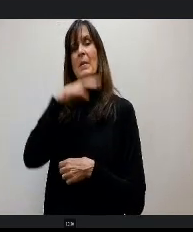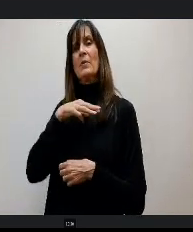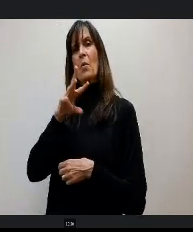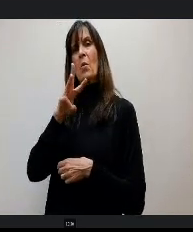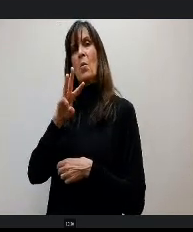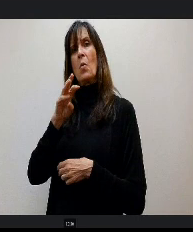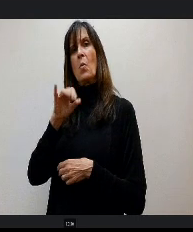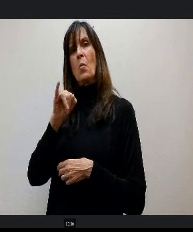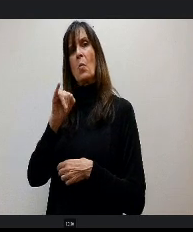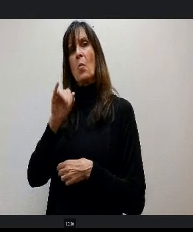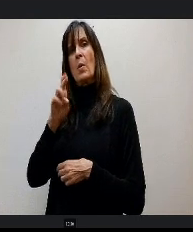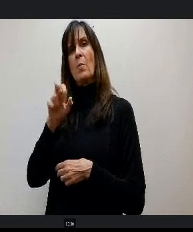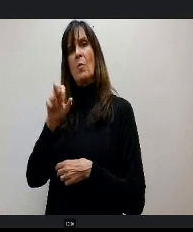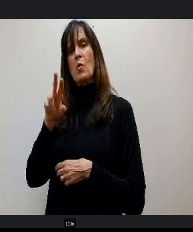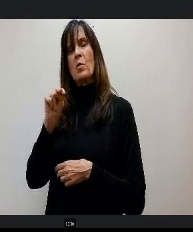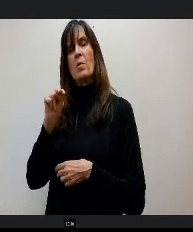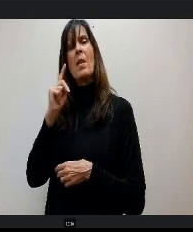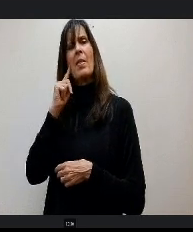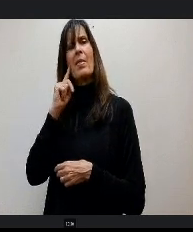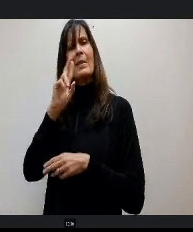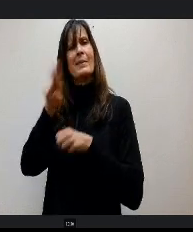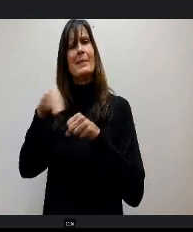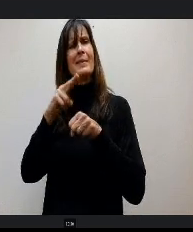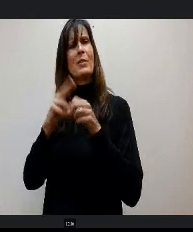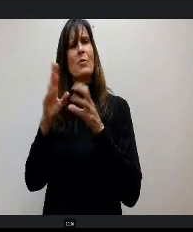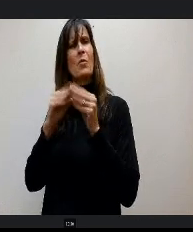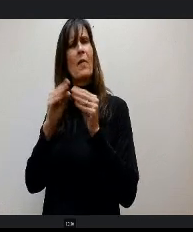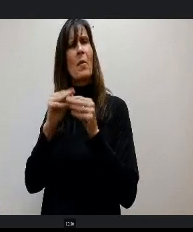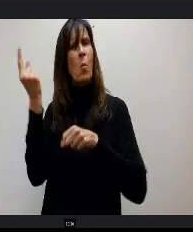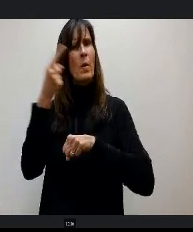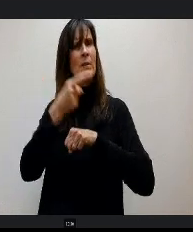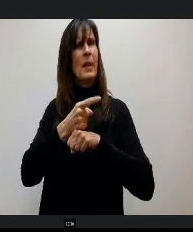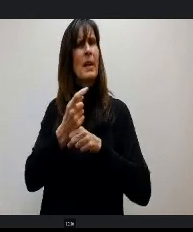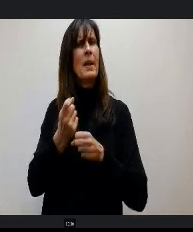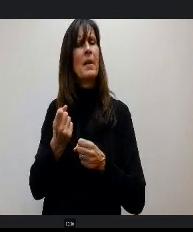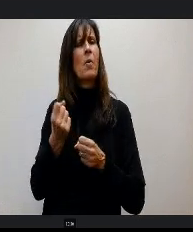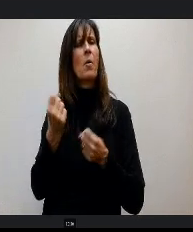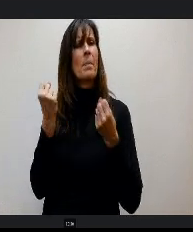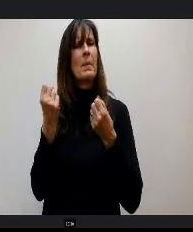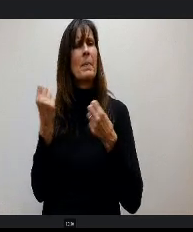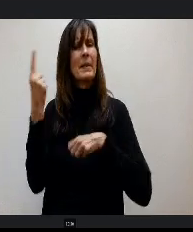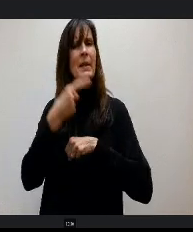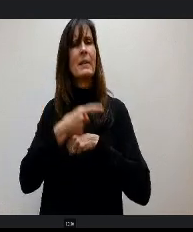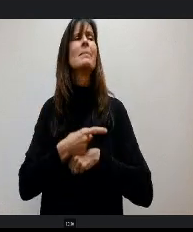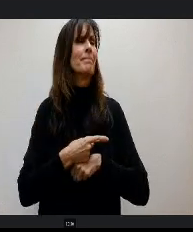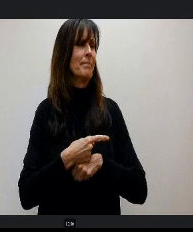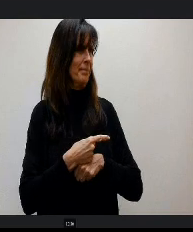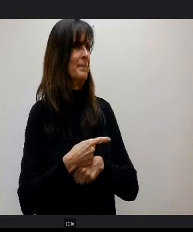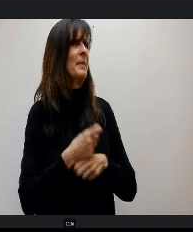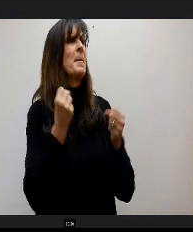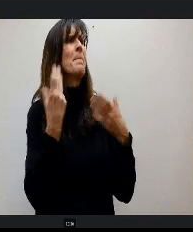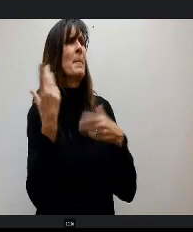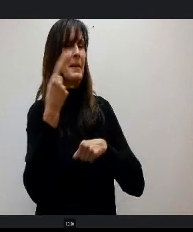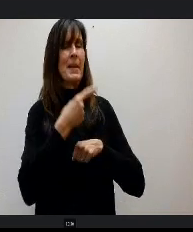multi day event or single day? It is, it's a multi day event, so a representative from the entire district will fly in on Sunday. So the